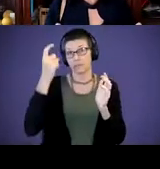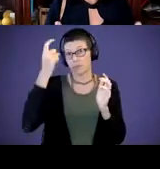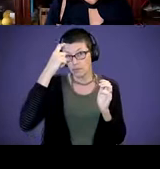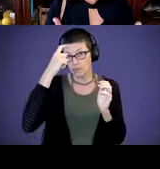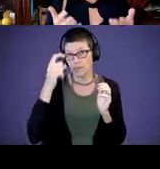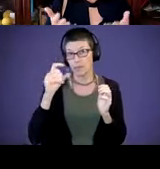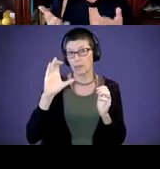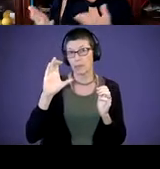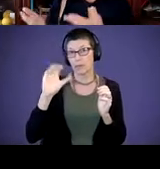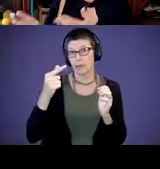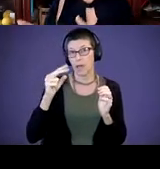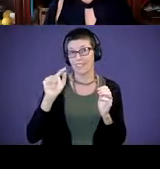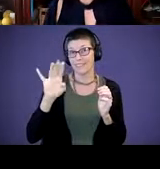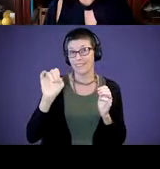children are going to move through these stages